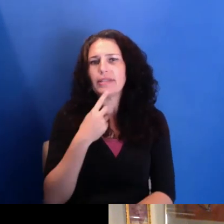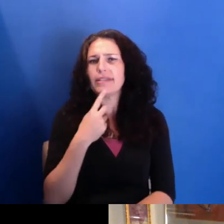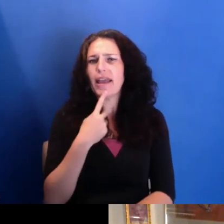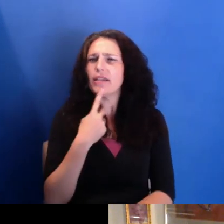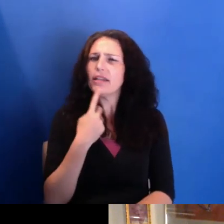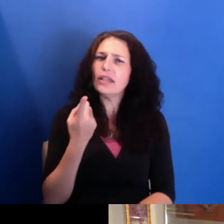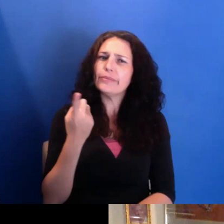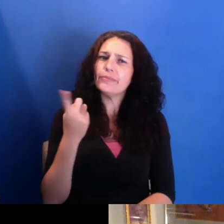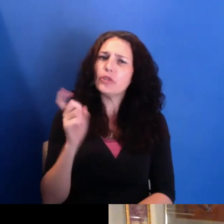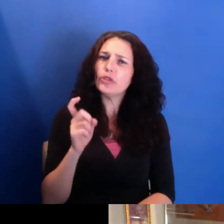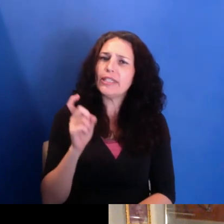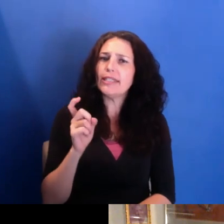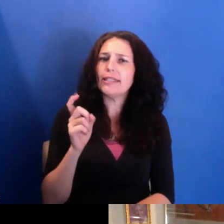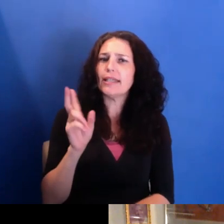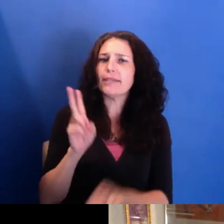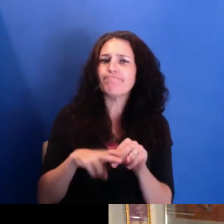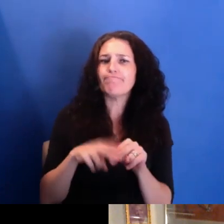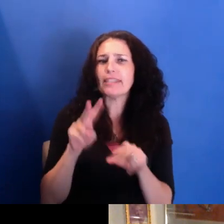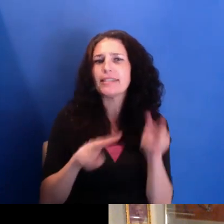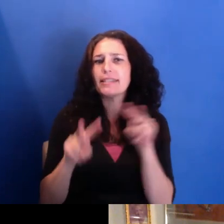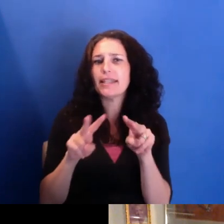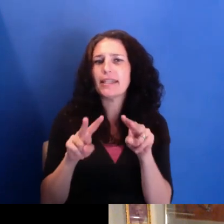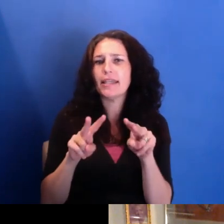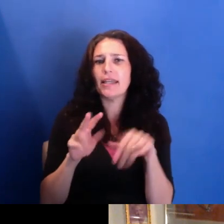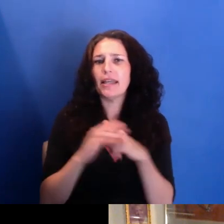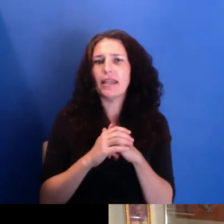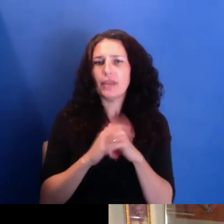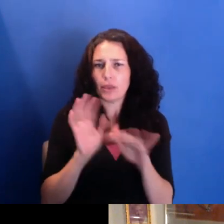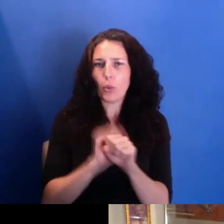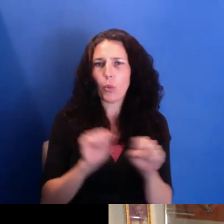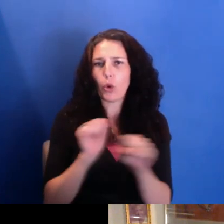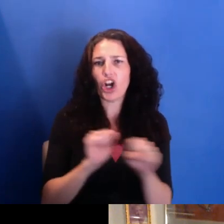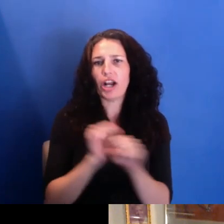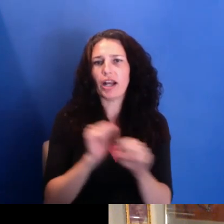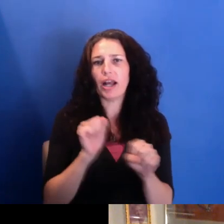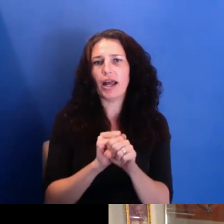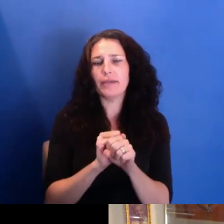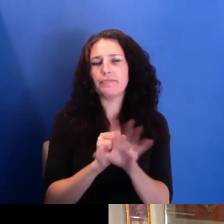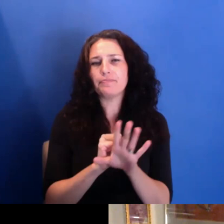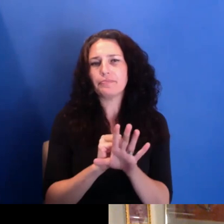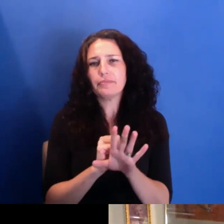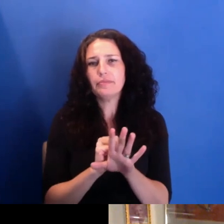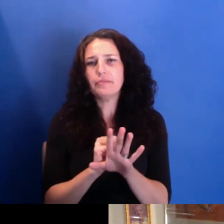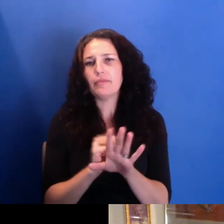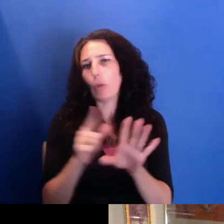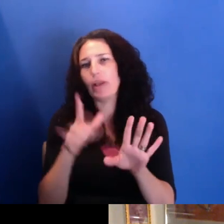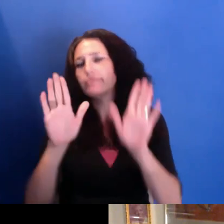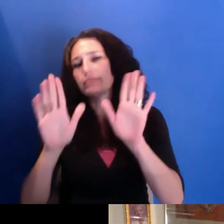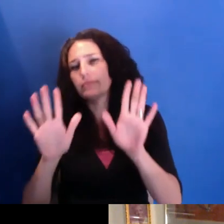Wonderful filmmaker named Dorothea Braemer. And so we started an outdoor screening series, which we were able to do this summer,